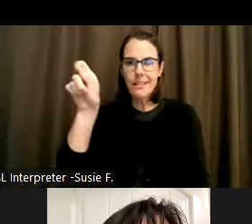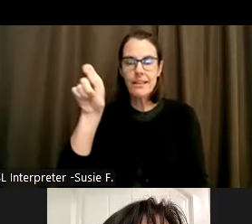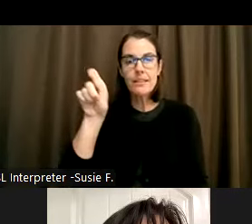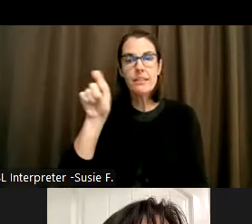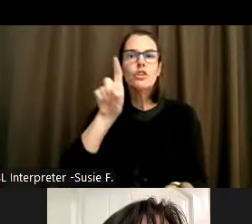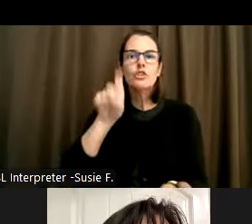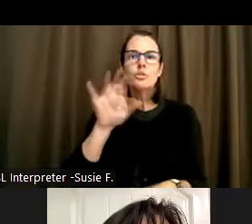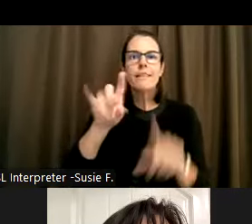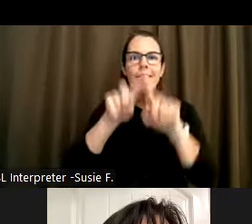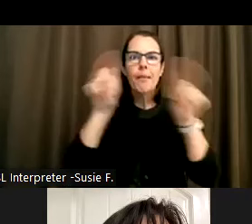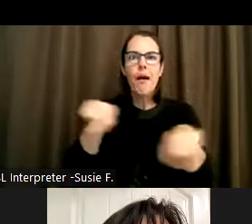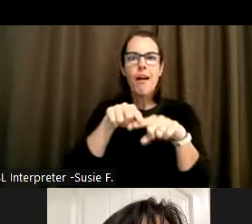you see your own video feed.